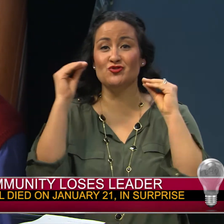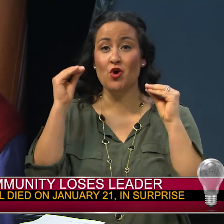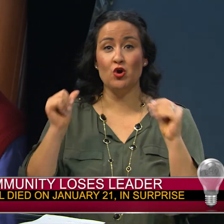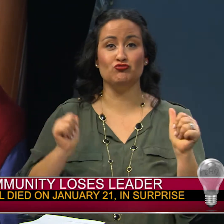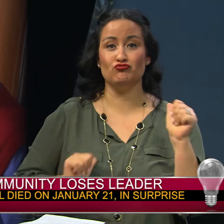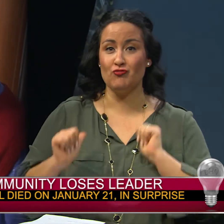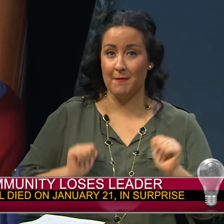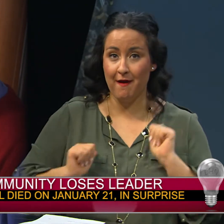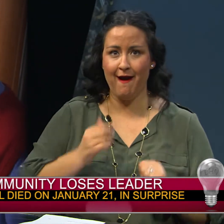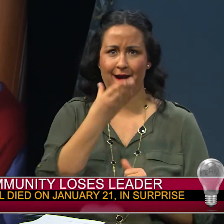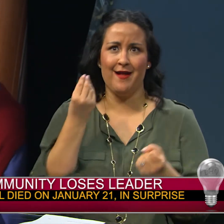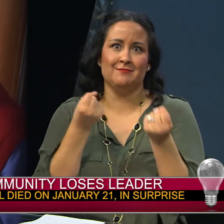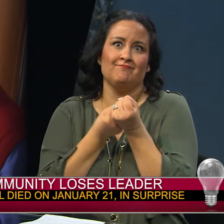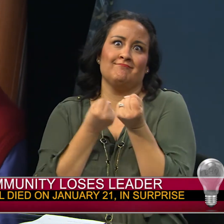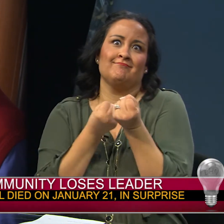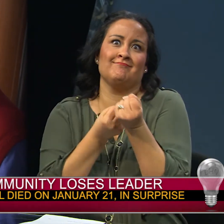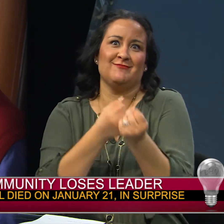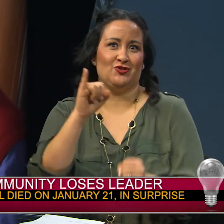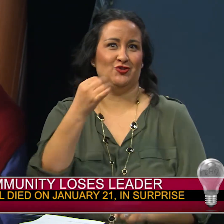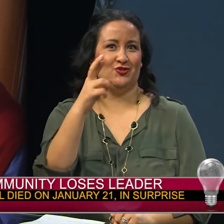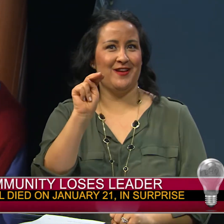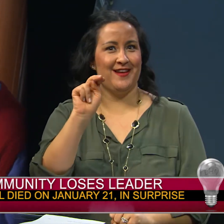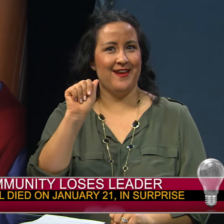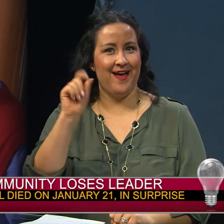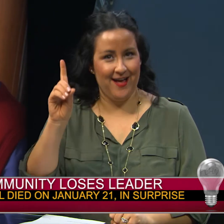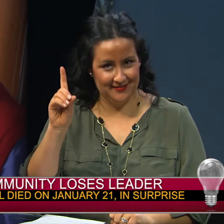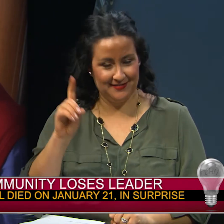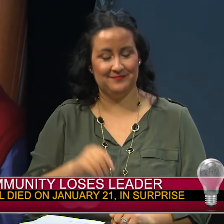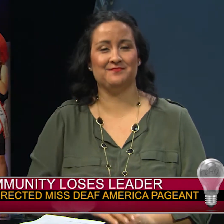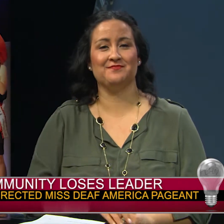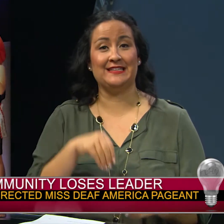There he taught drama and sponsored the junior NAD.